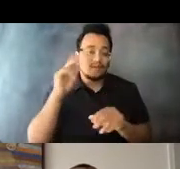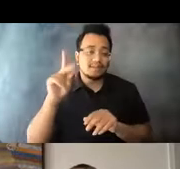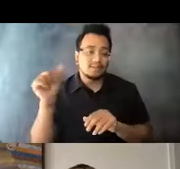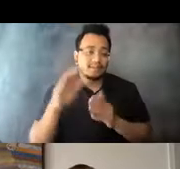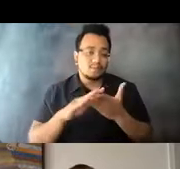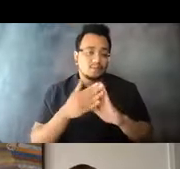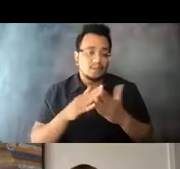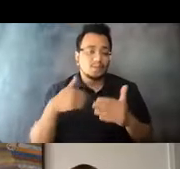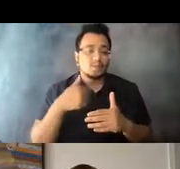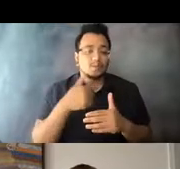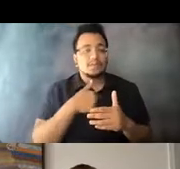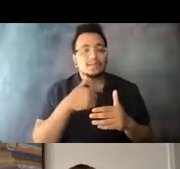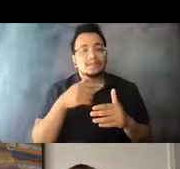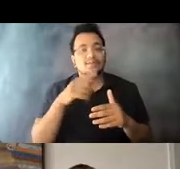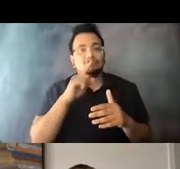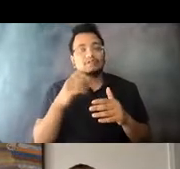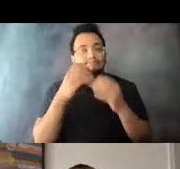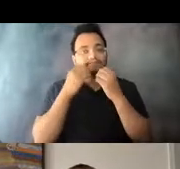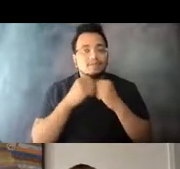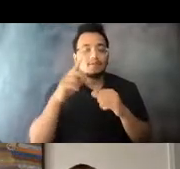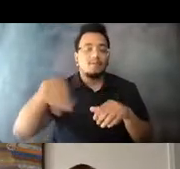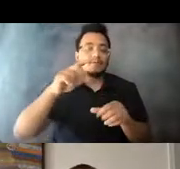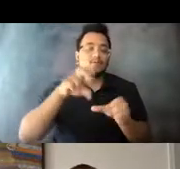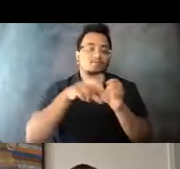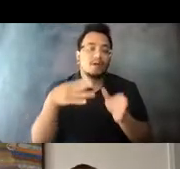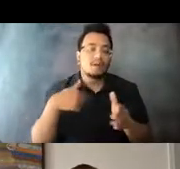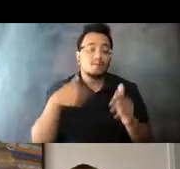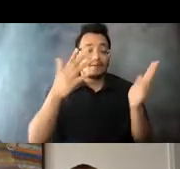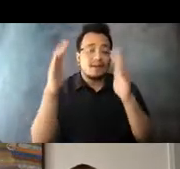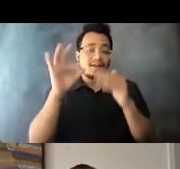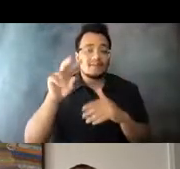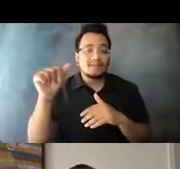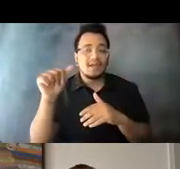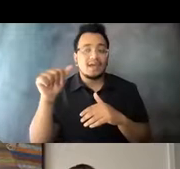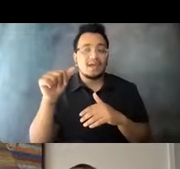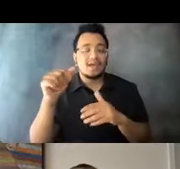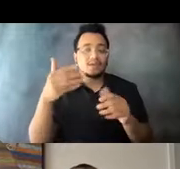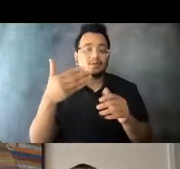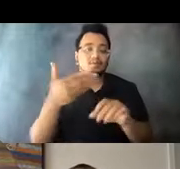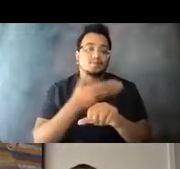and everyone across the country who 15:09:09 rides and we applaud the FTA's Transit Renewal Initiative. 15:09:10 Thank you.